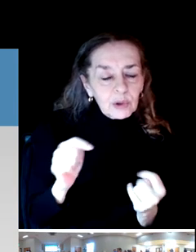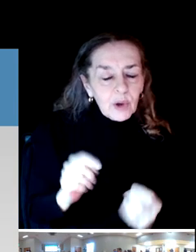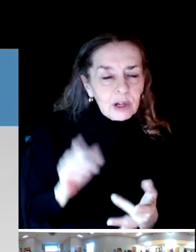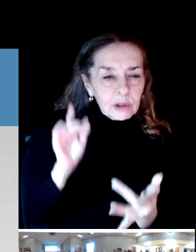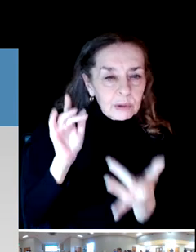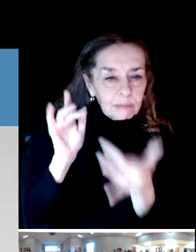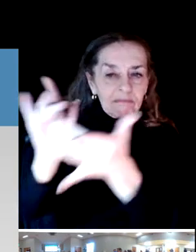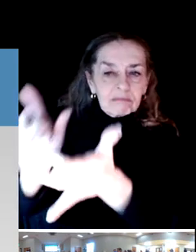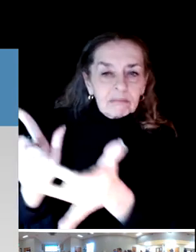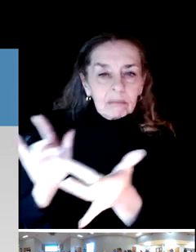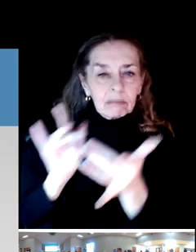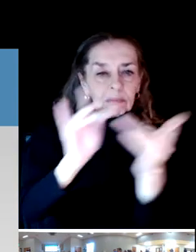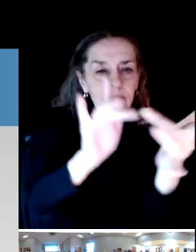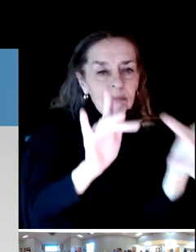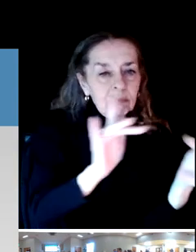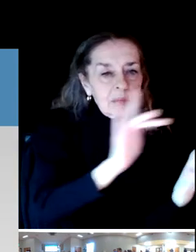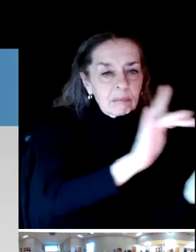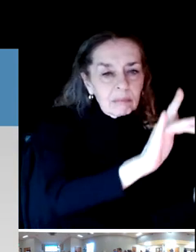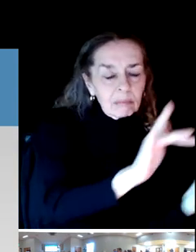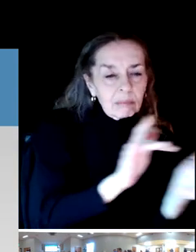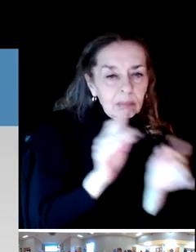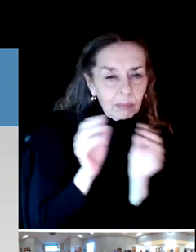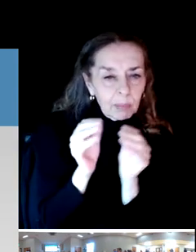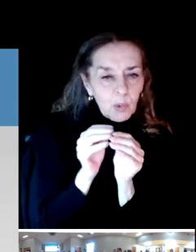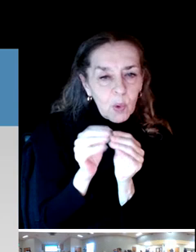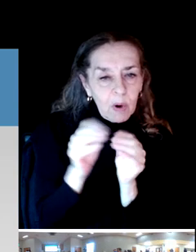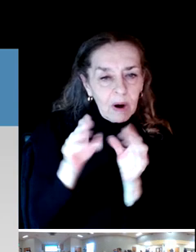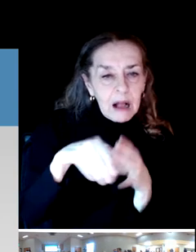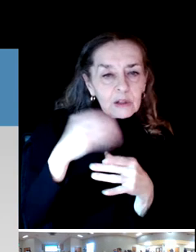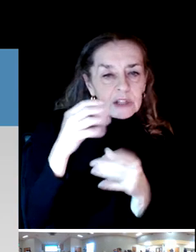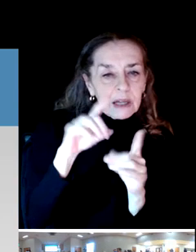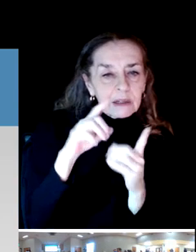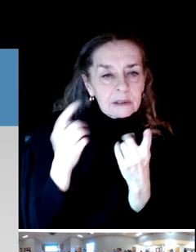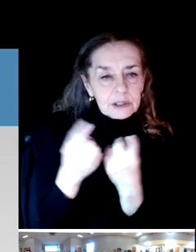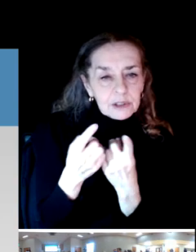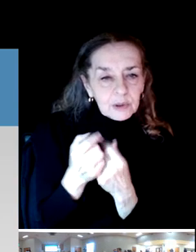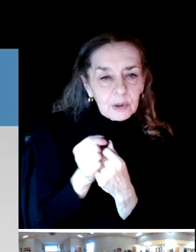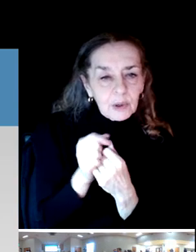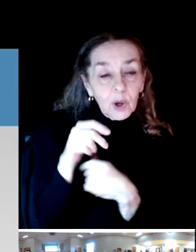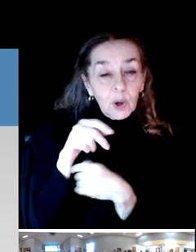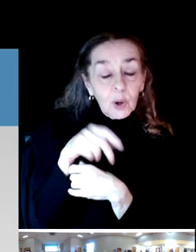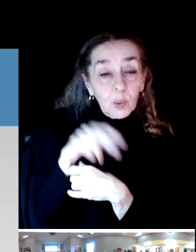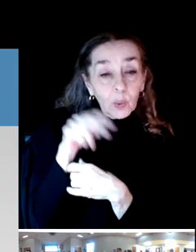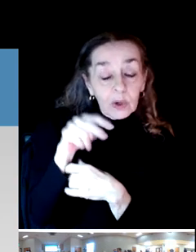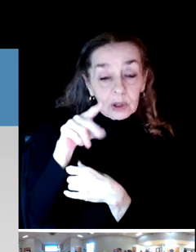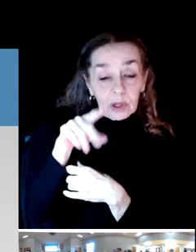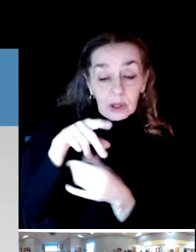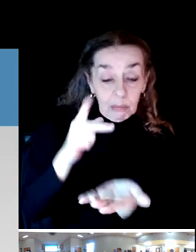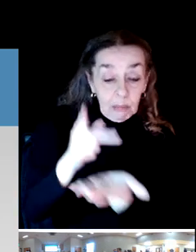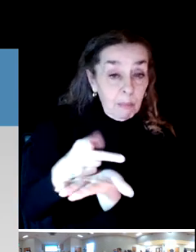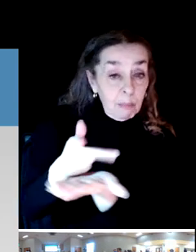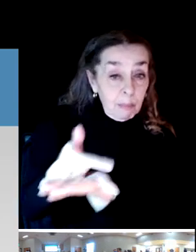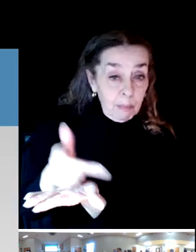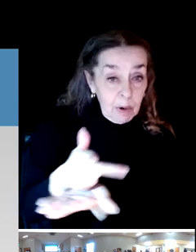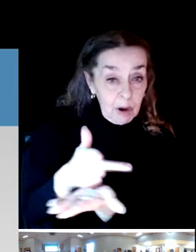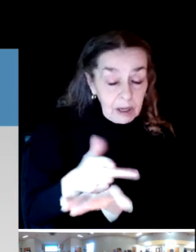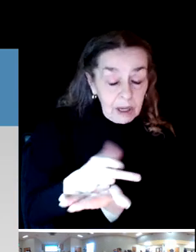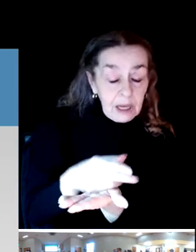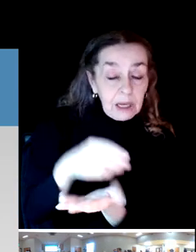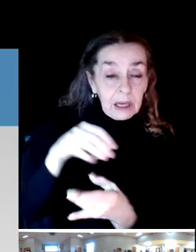We looked at parking at Clearwater Park, we heard we heard about pedestrian walking routes